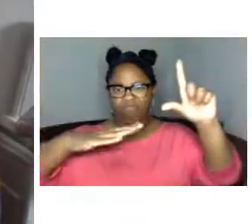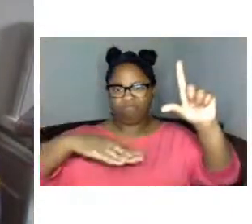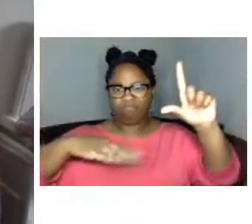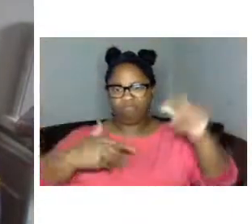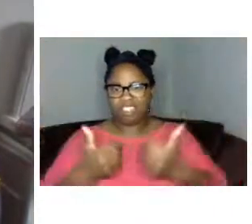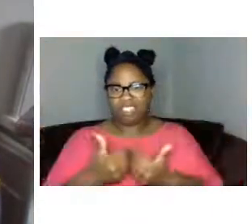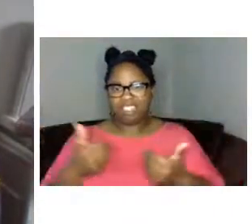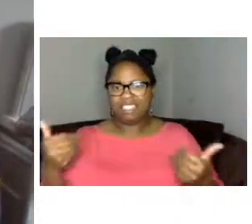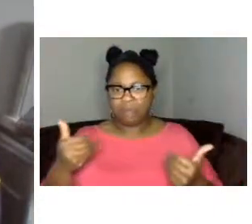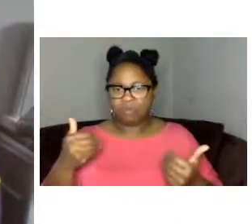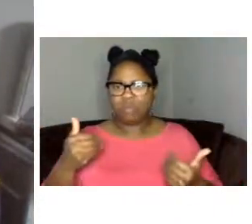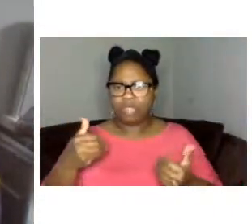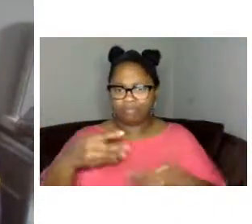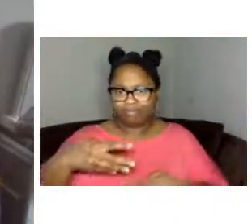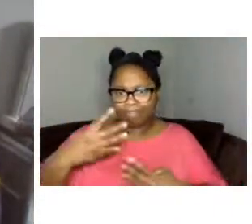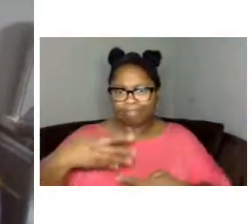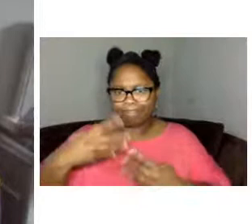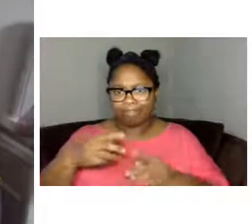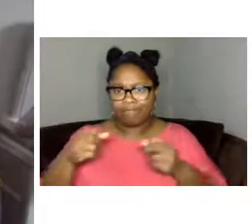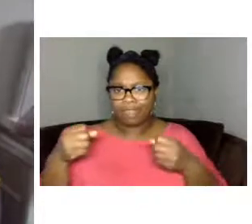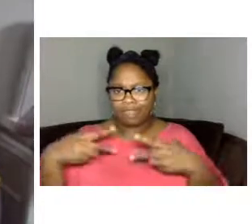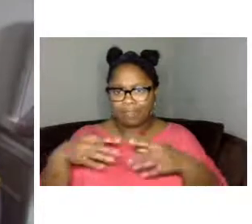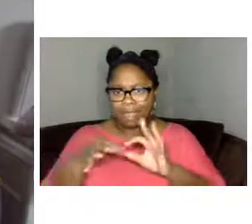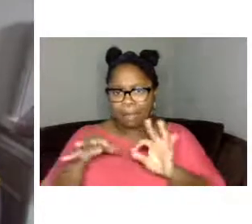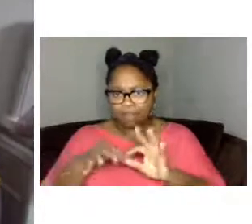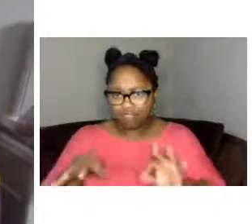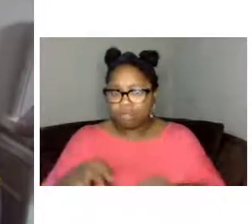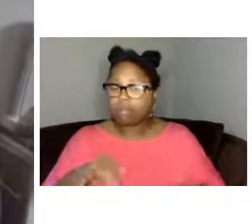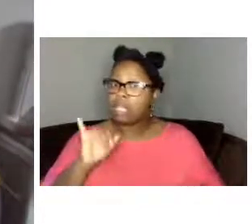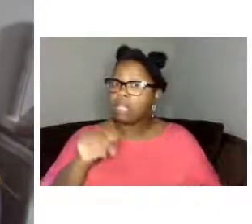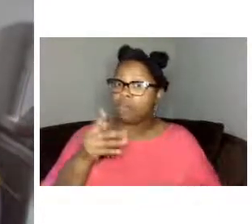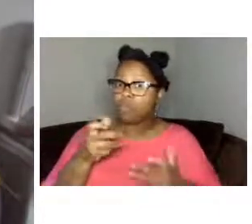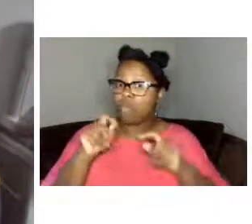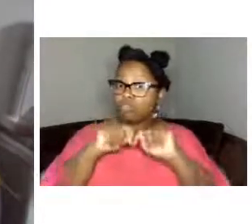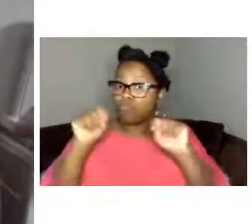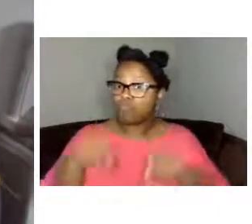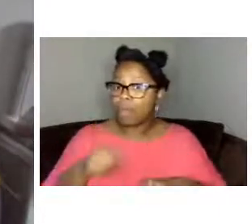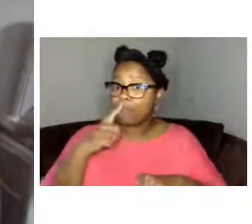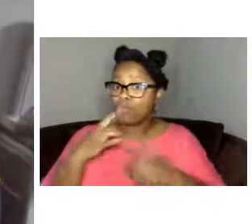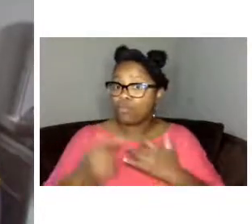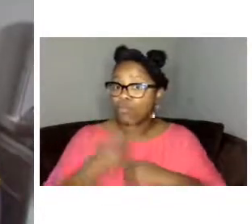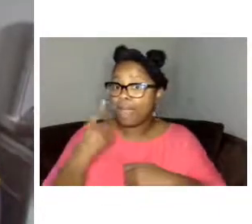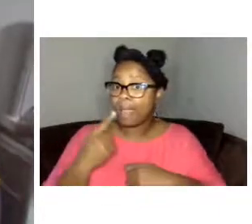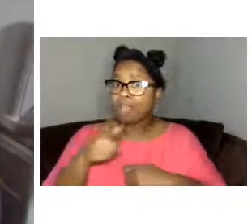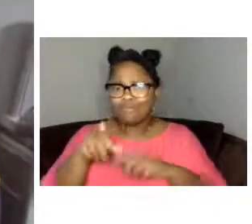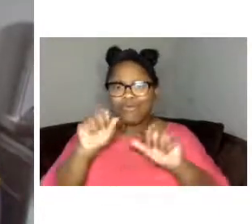feed if you would like a transcription of today's presentation one can be requested